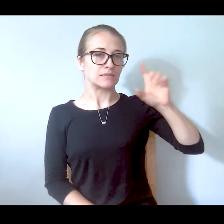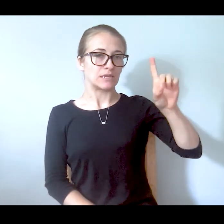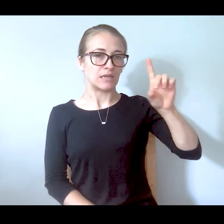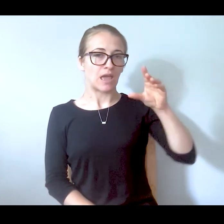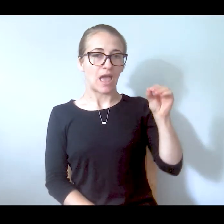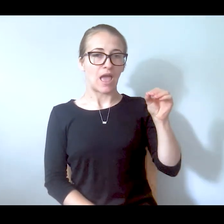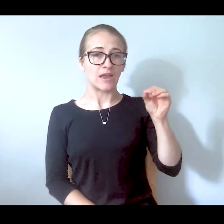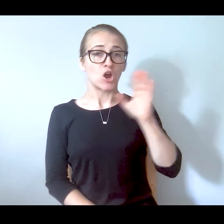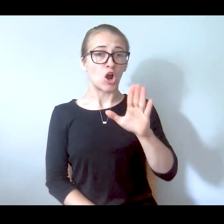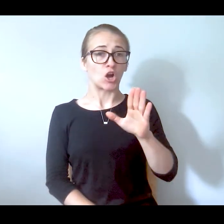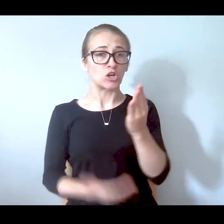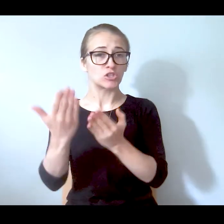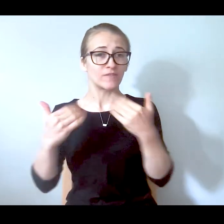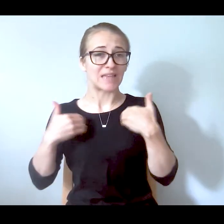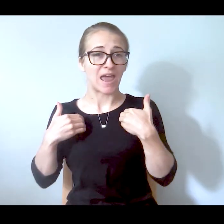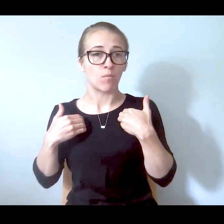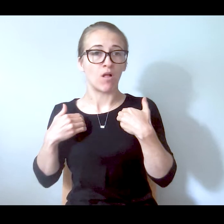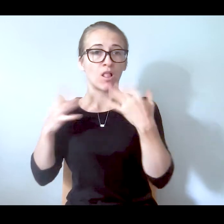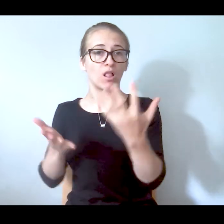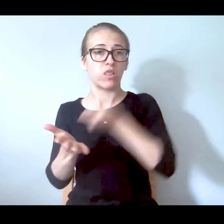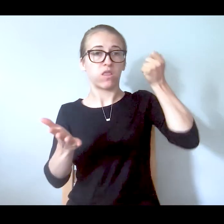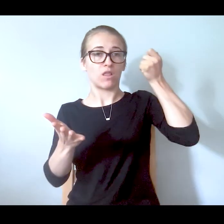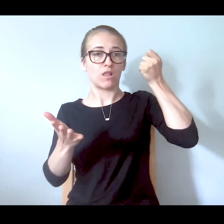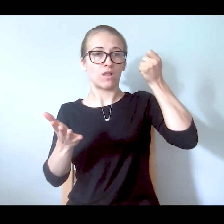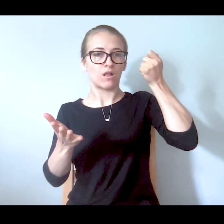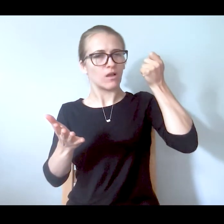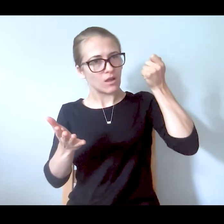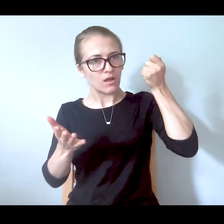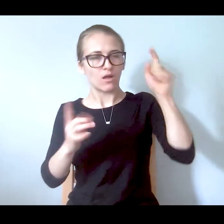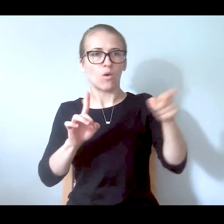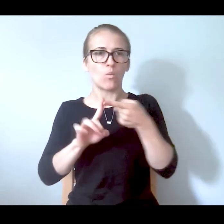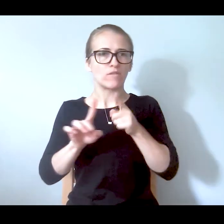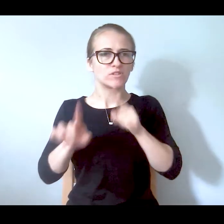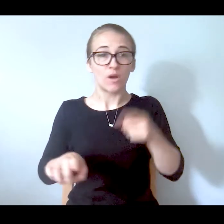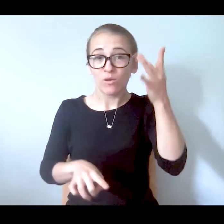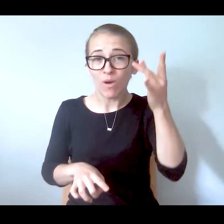her service animal away from her when they responded because the dog was in the way trying to protect the